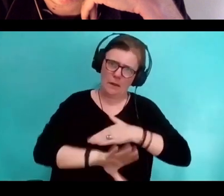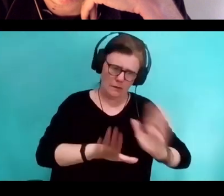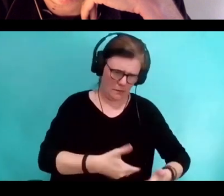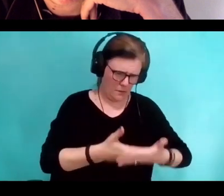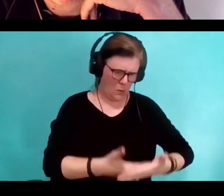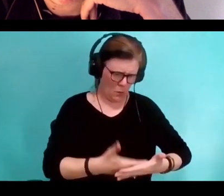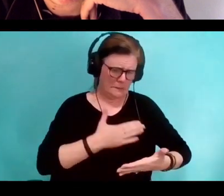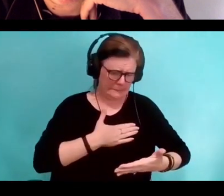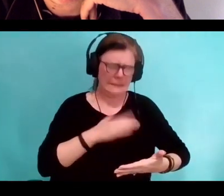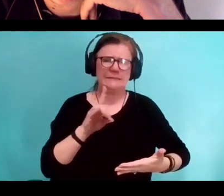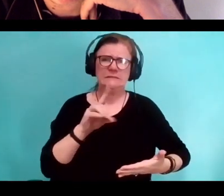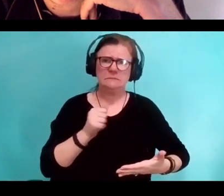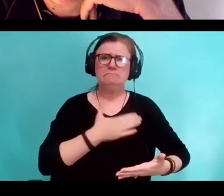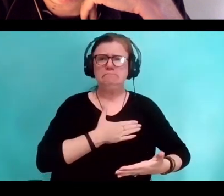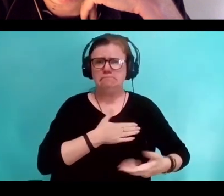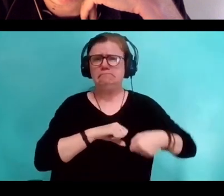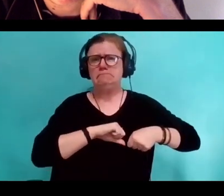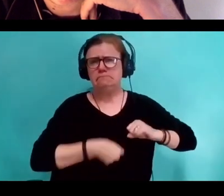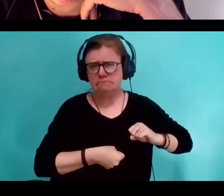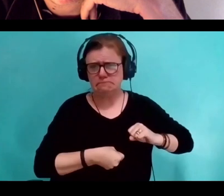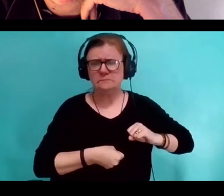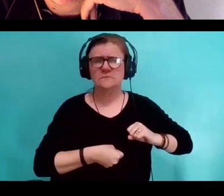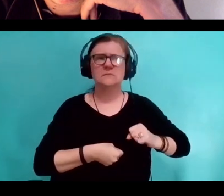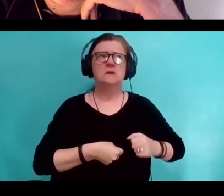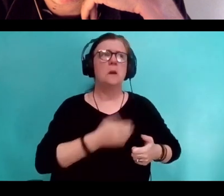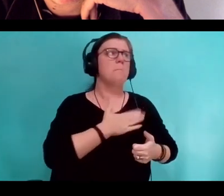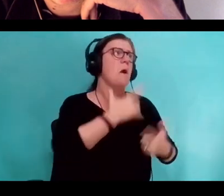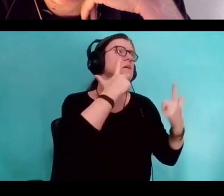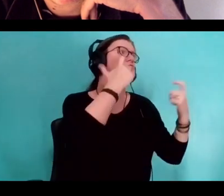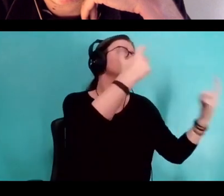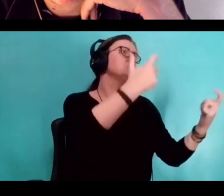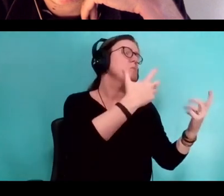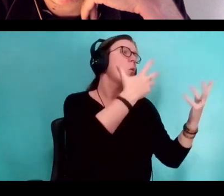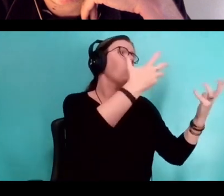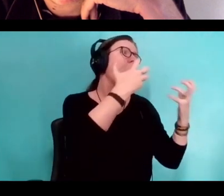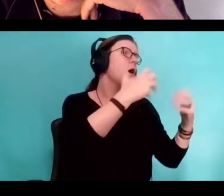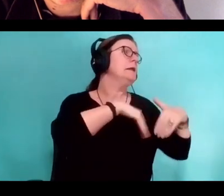they may have to let go of everything they expected about parenthood.